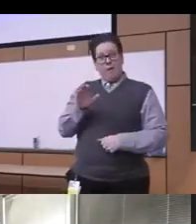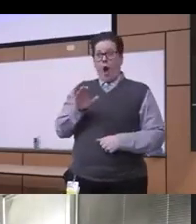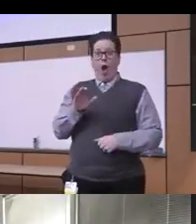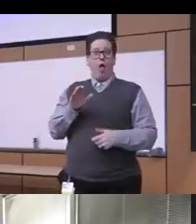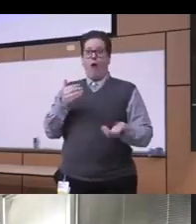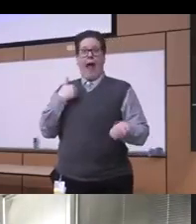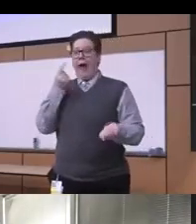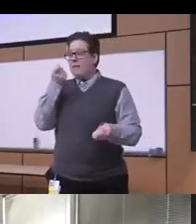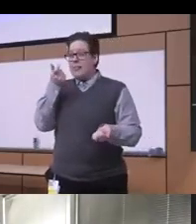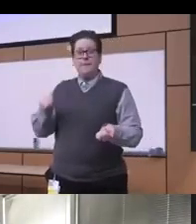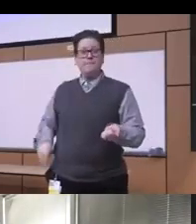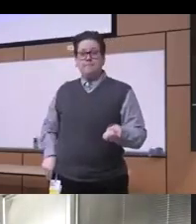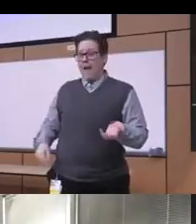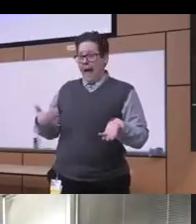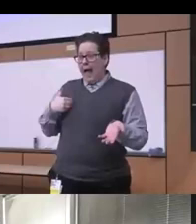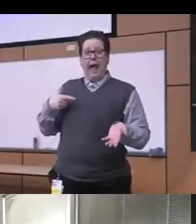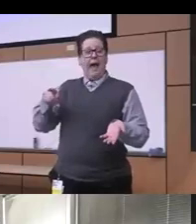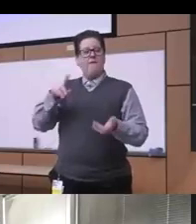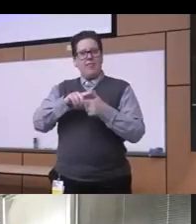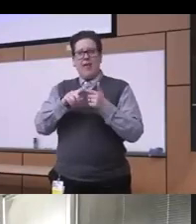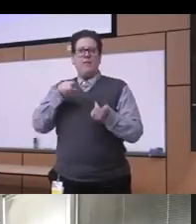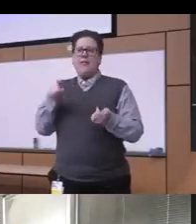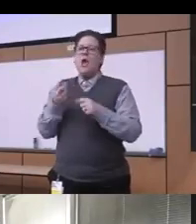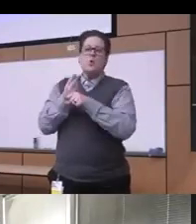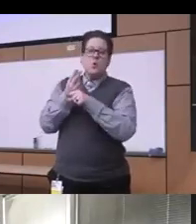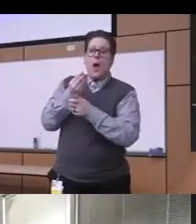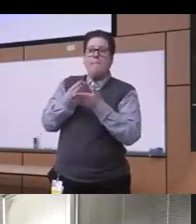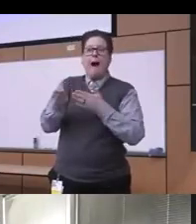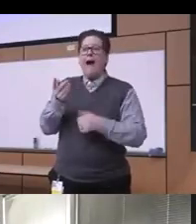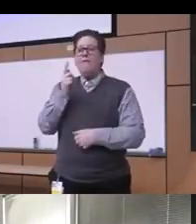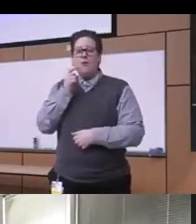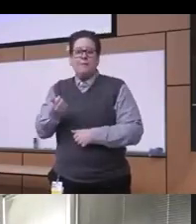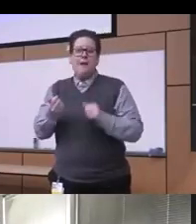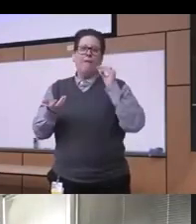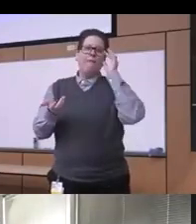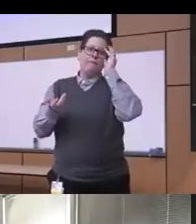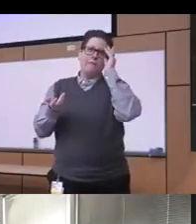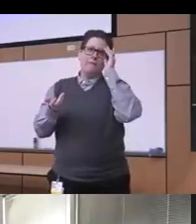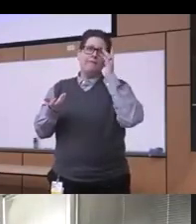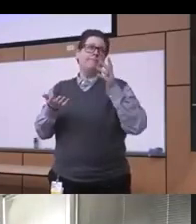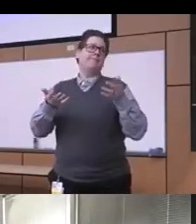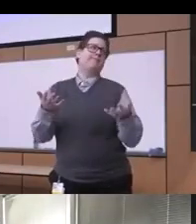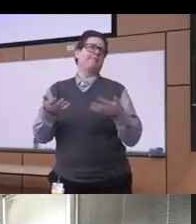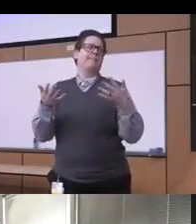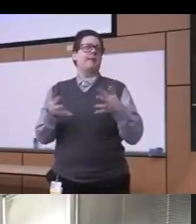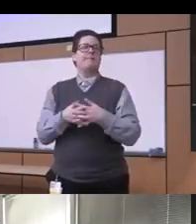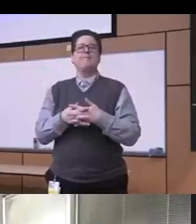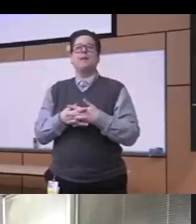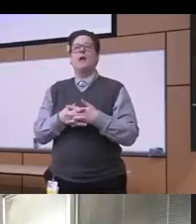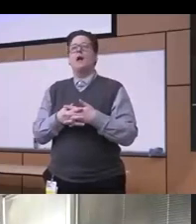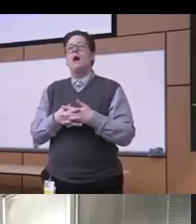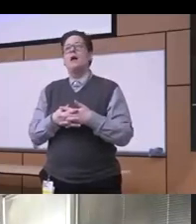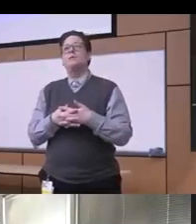with really who have been using and buying it to really kind of uh uh uh uh to really kind